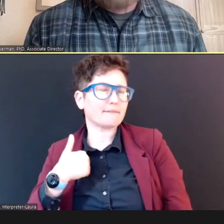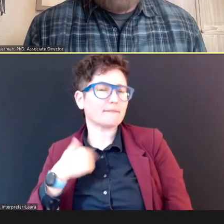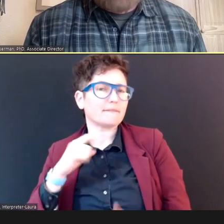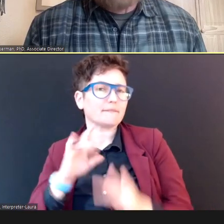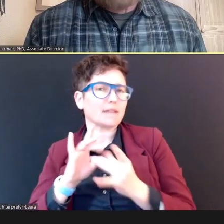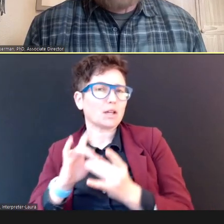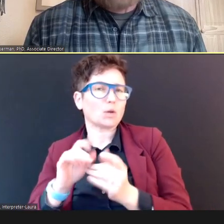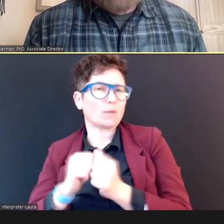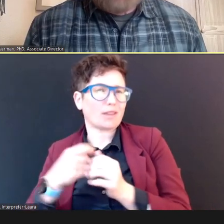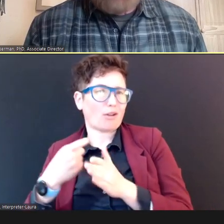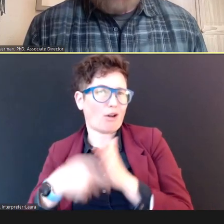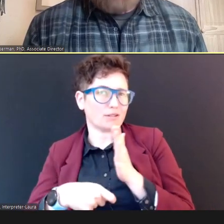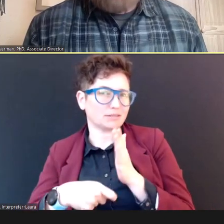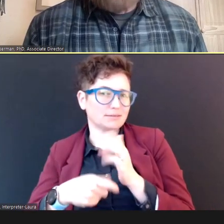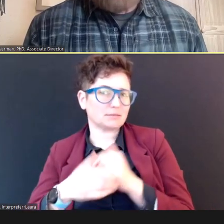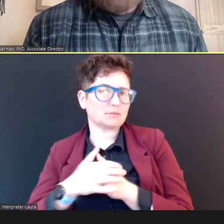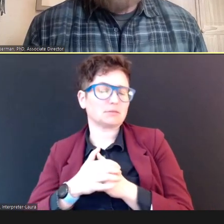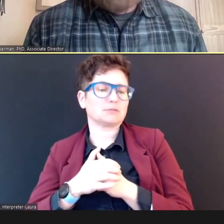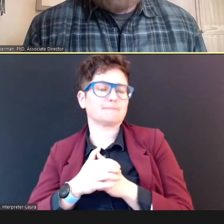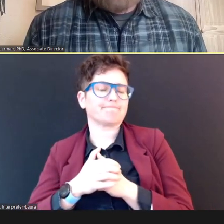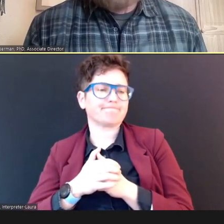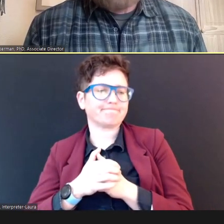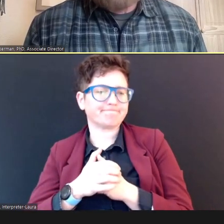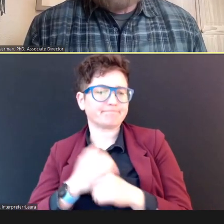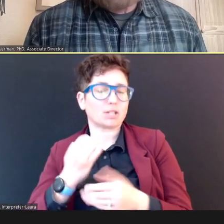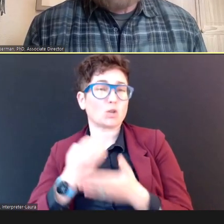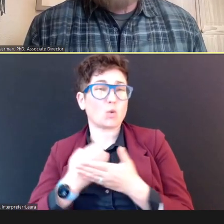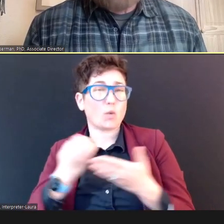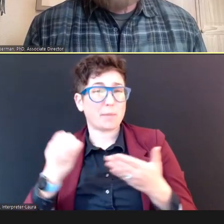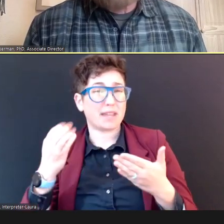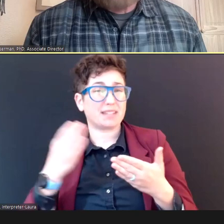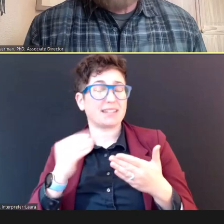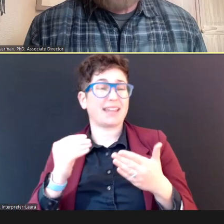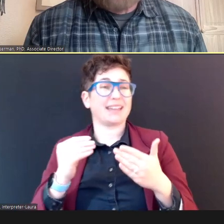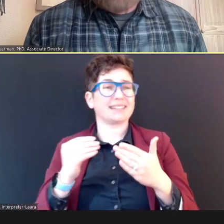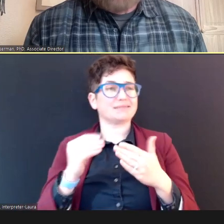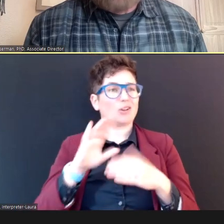Of equipment, and of these disposable, for OAE, the disposable